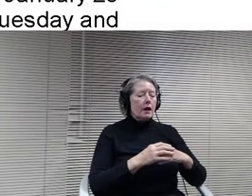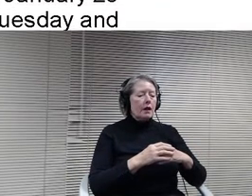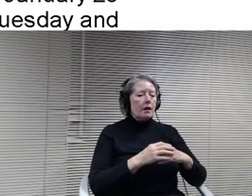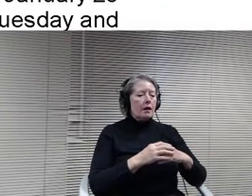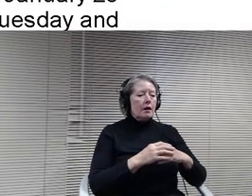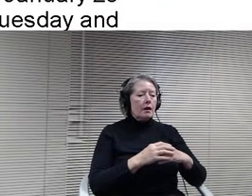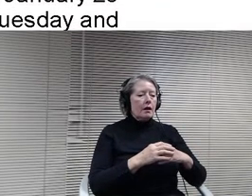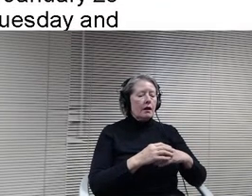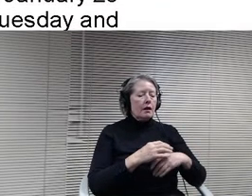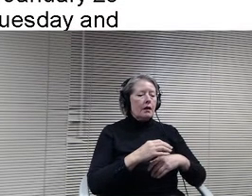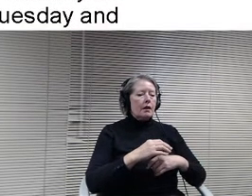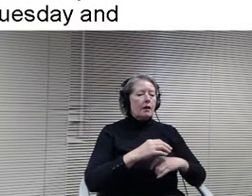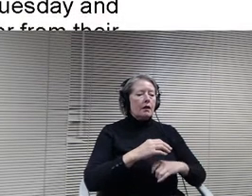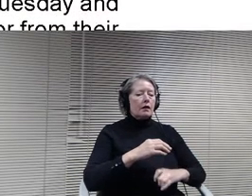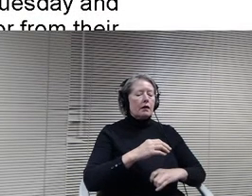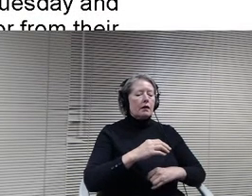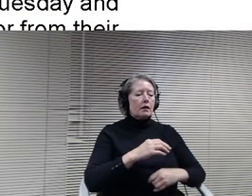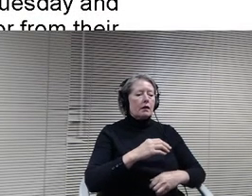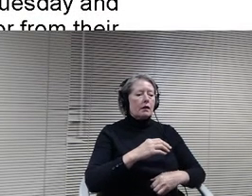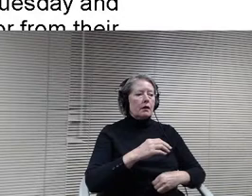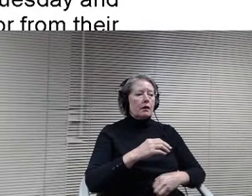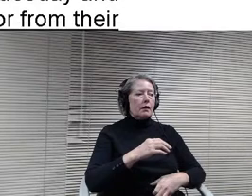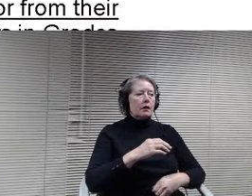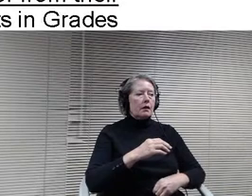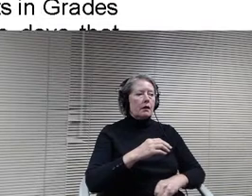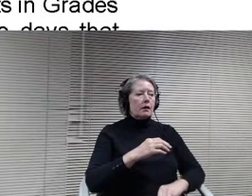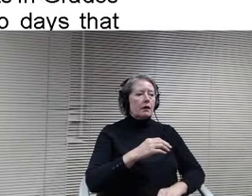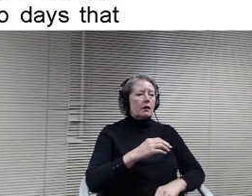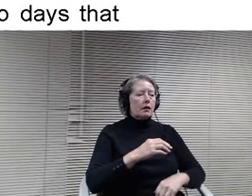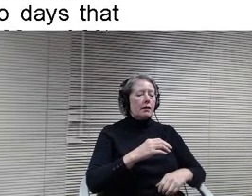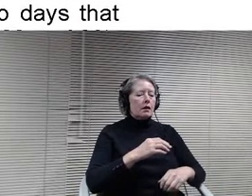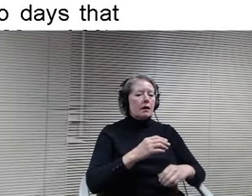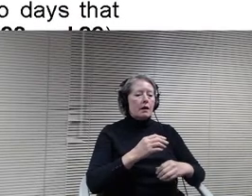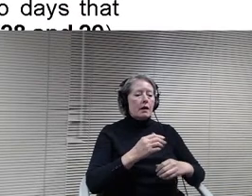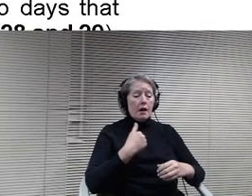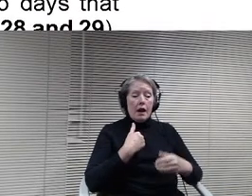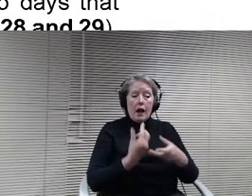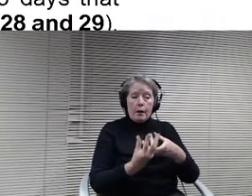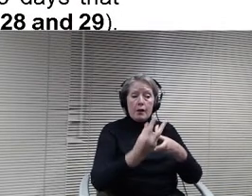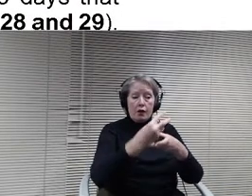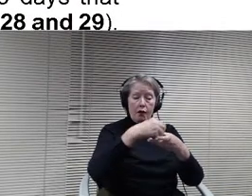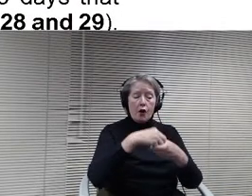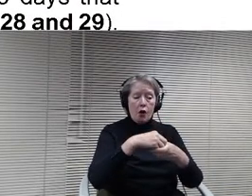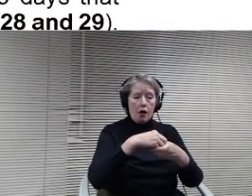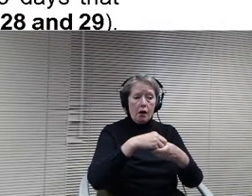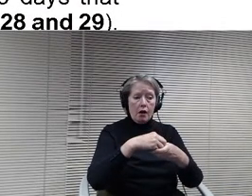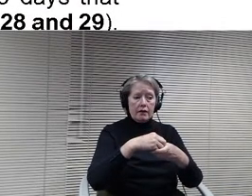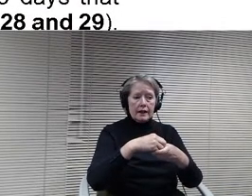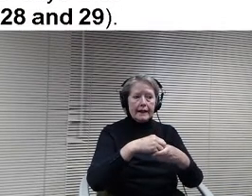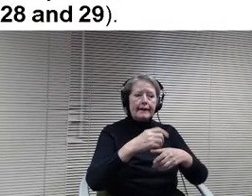You know and involved as I am in all of these dates and times. There may be things I've skipped over here that